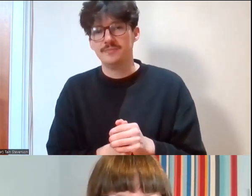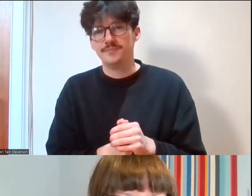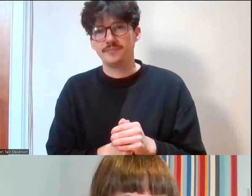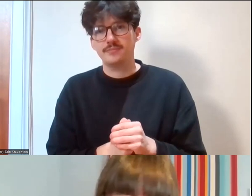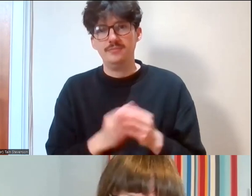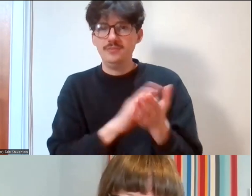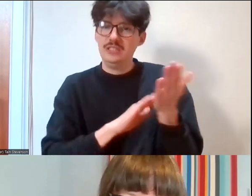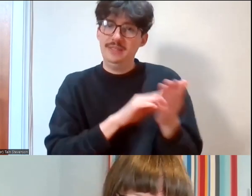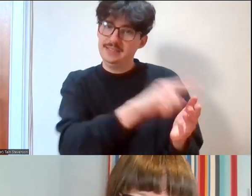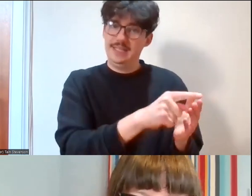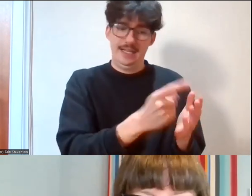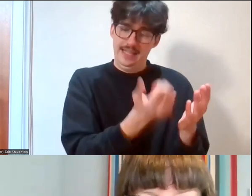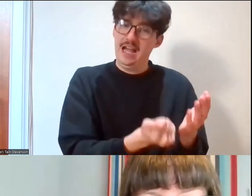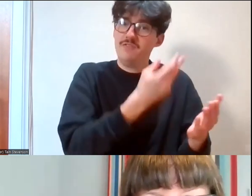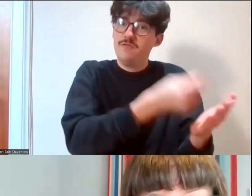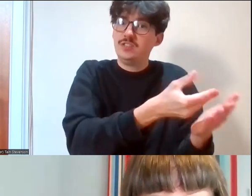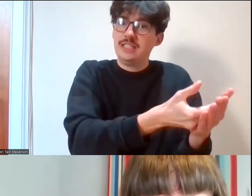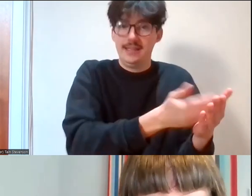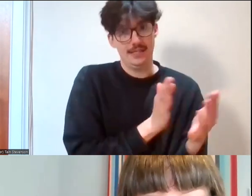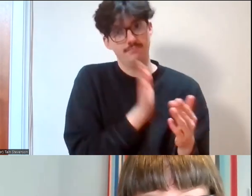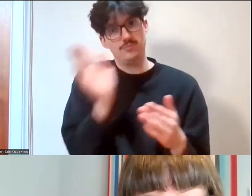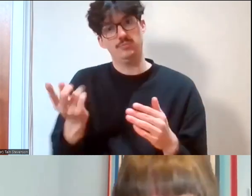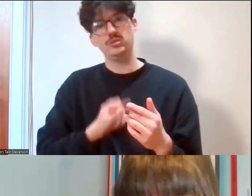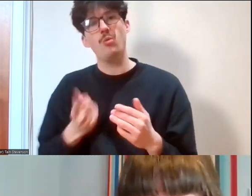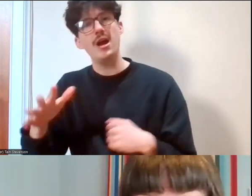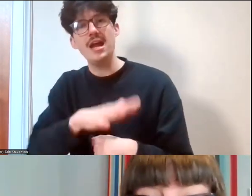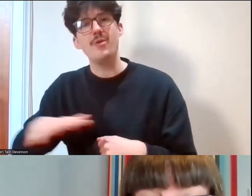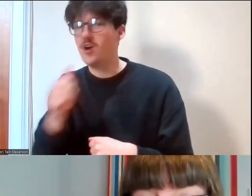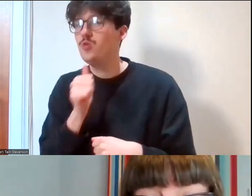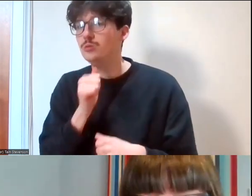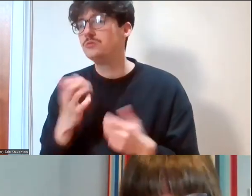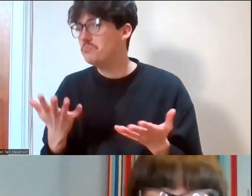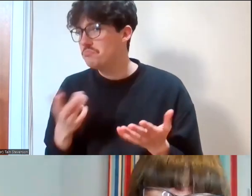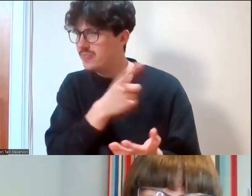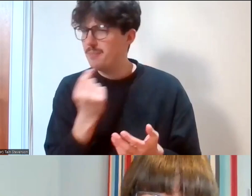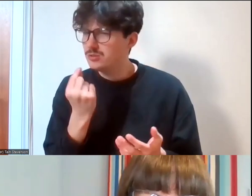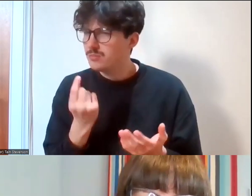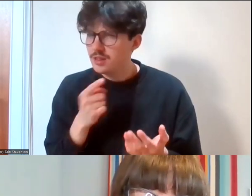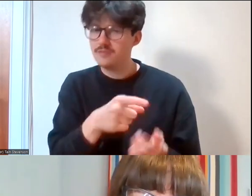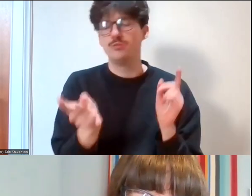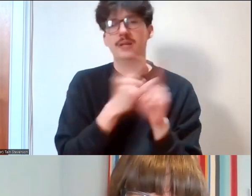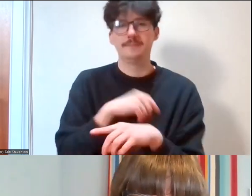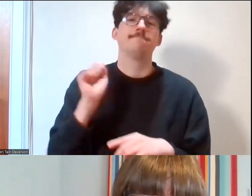space? Oh absolutely, we've got lots of heritage based projects that come forward every year,